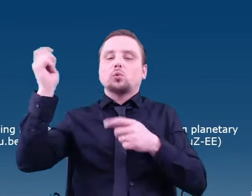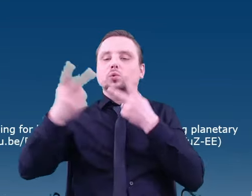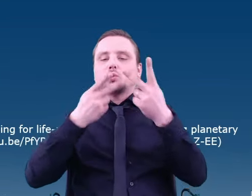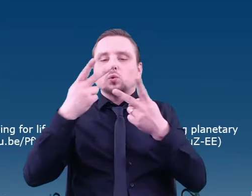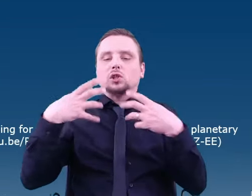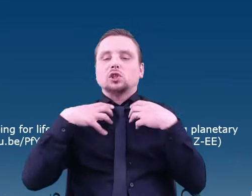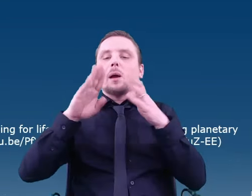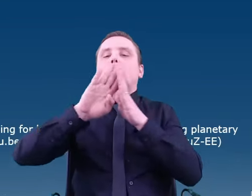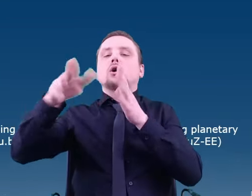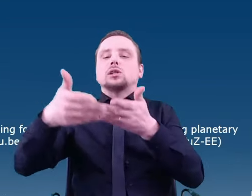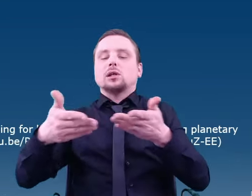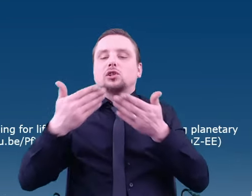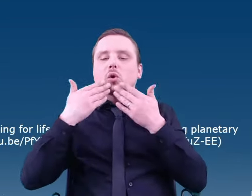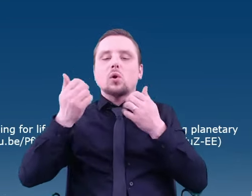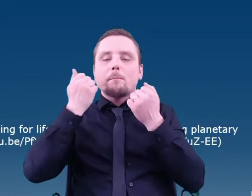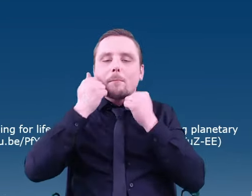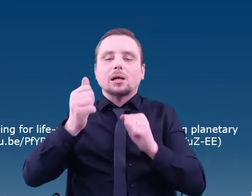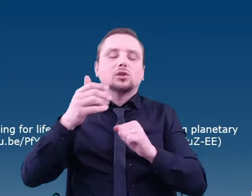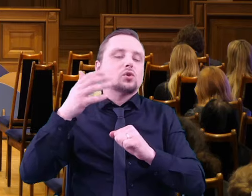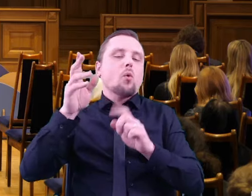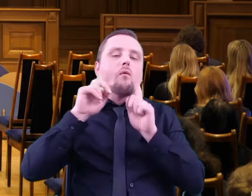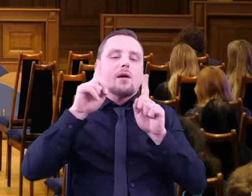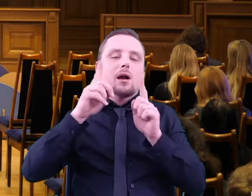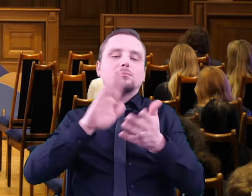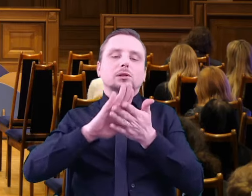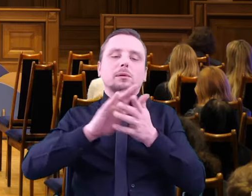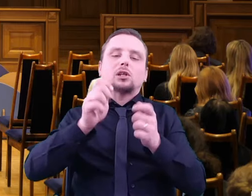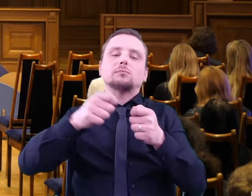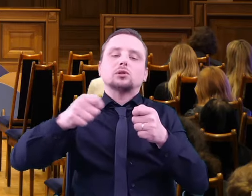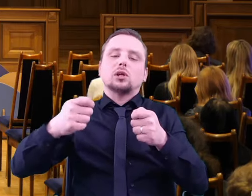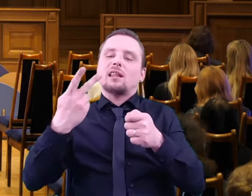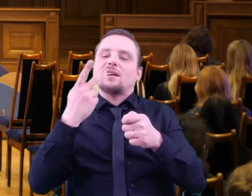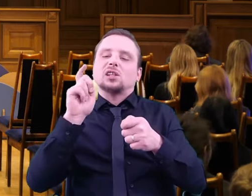Thank you very much for your attention and apologies for extending by 2 seconds.